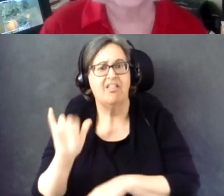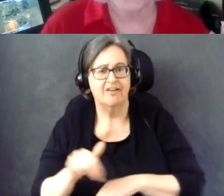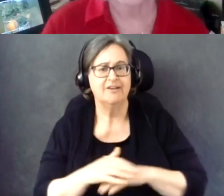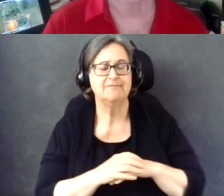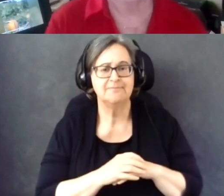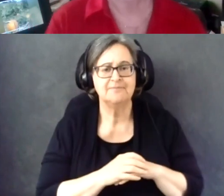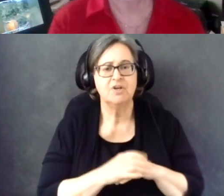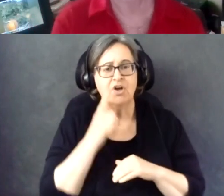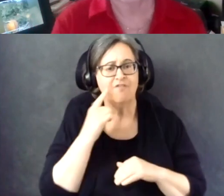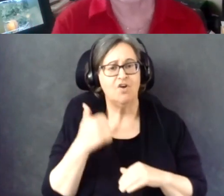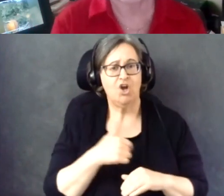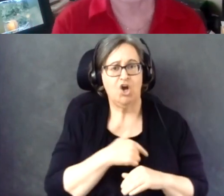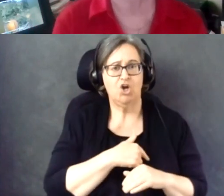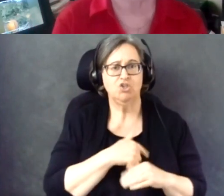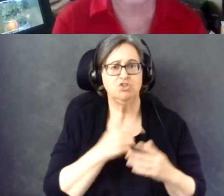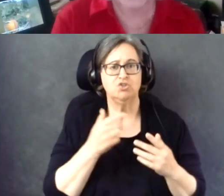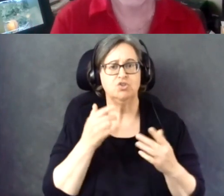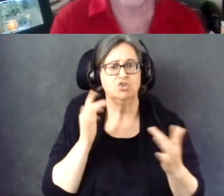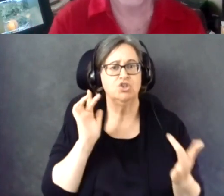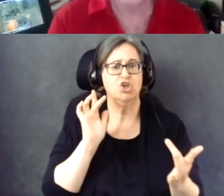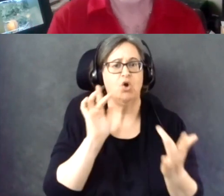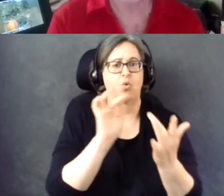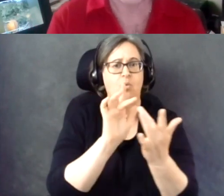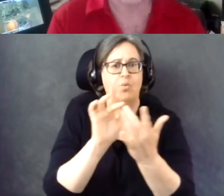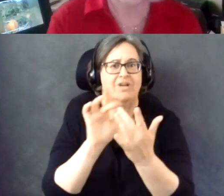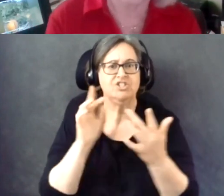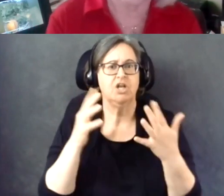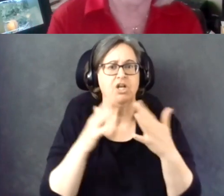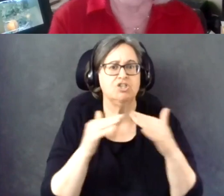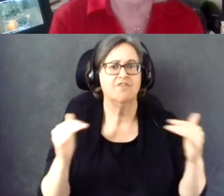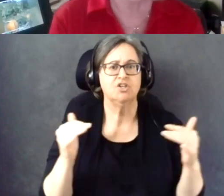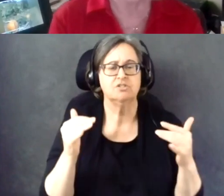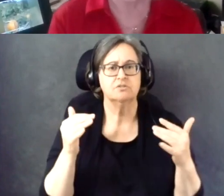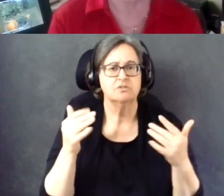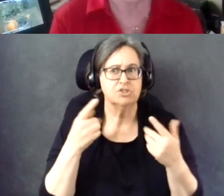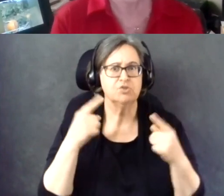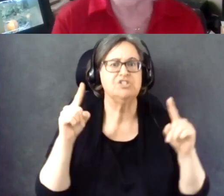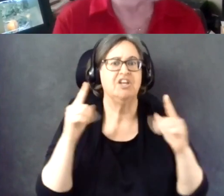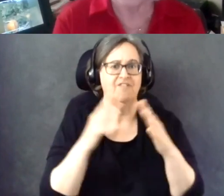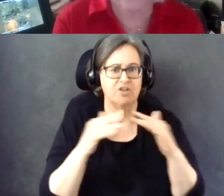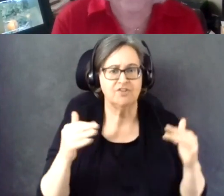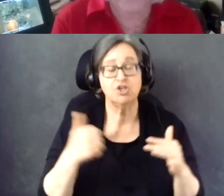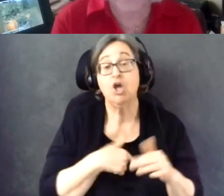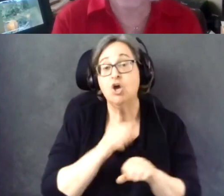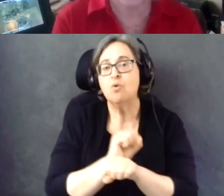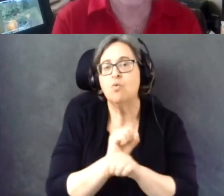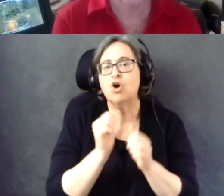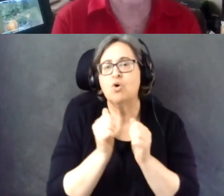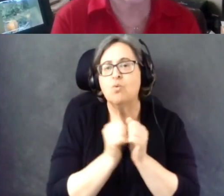For us reaching diversity, we work a lot with state self-advocacy groups.